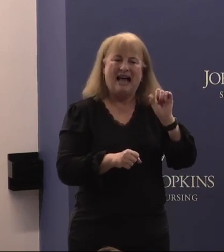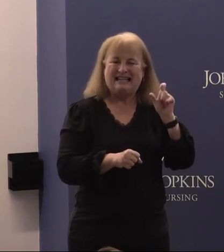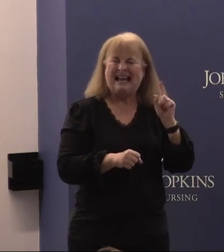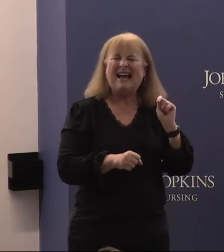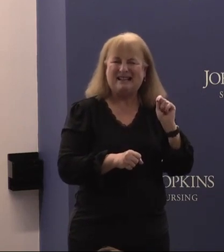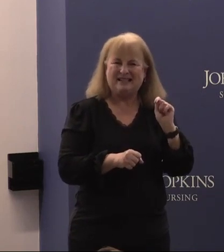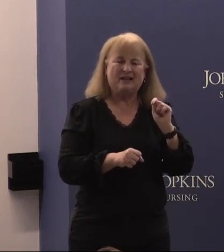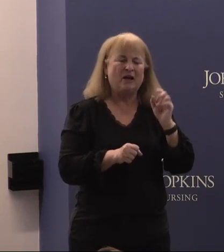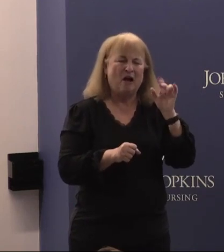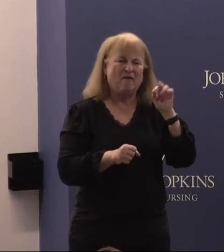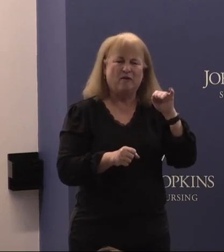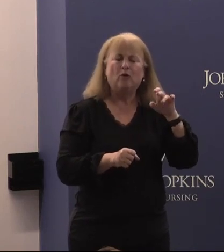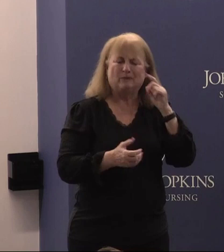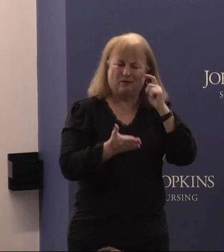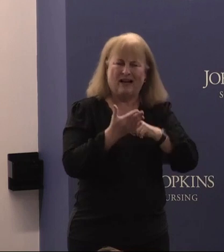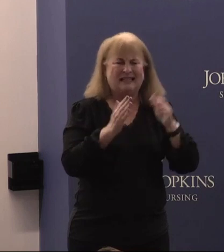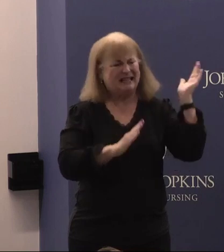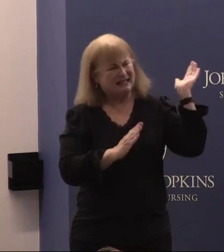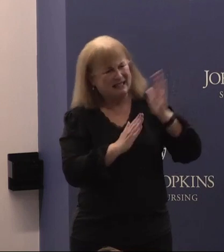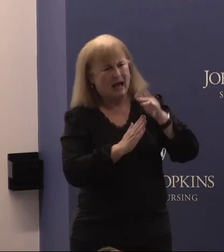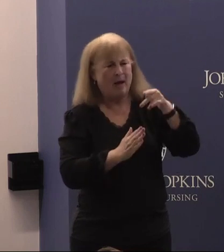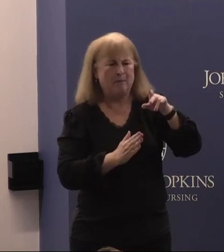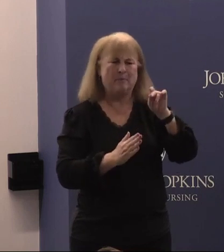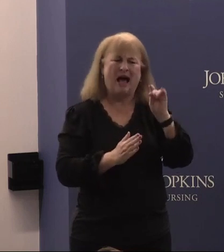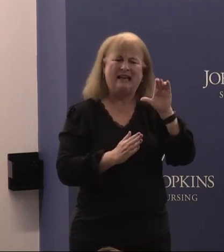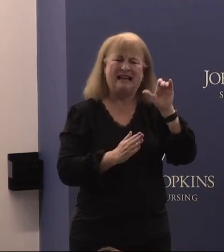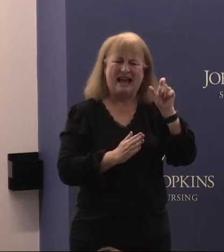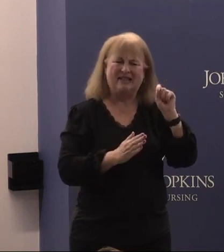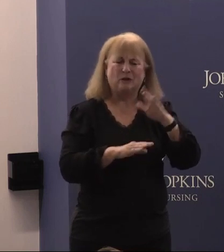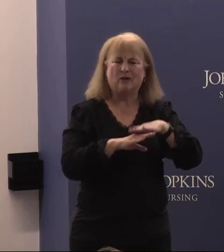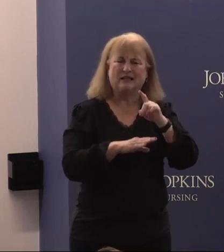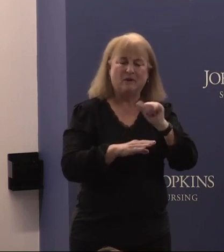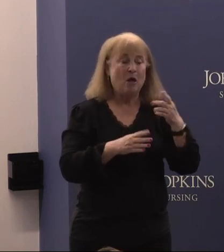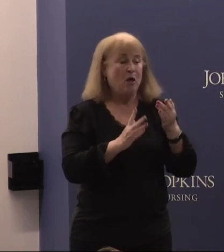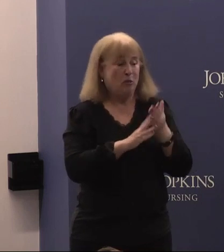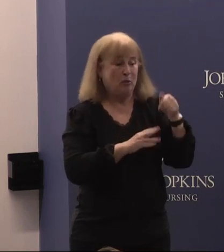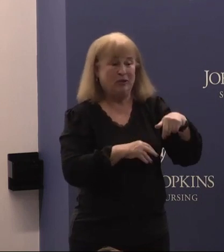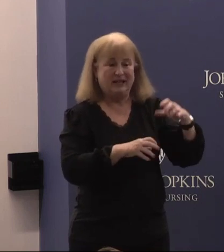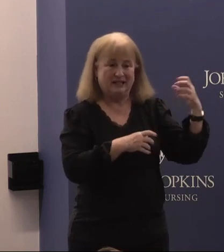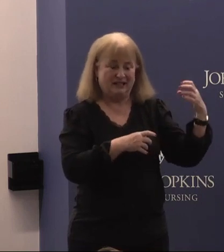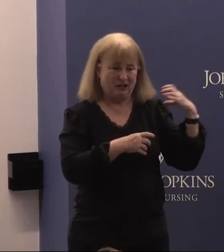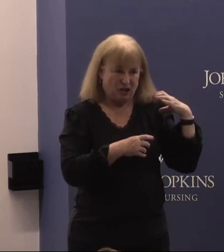podcast on disability. Through this endowed chair Dr. Swenor and the disability health